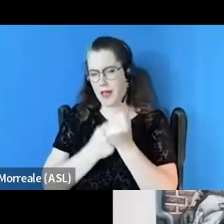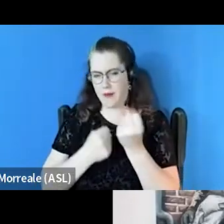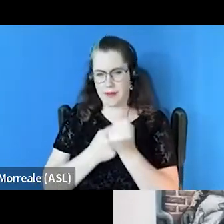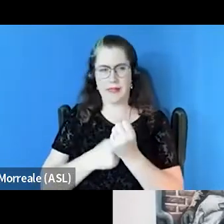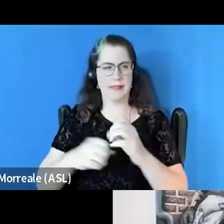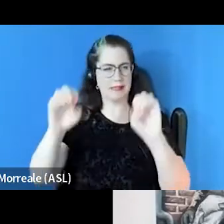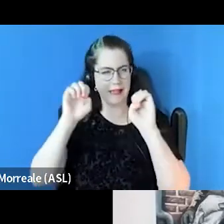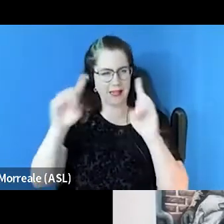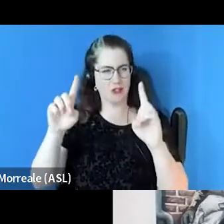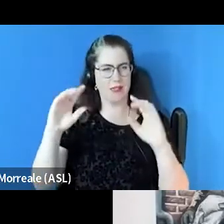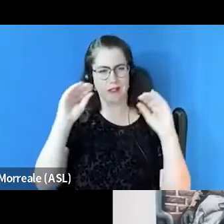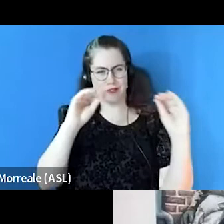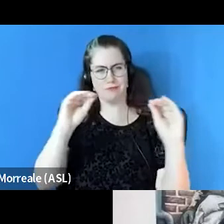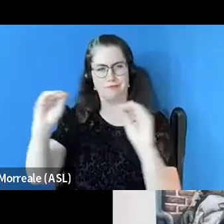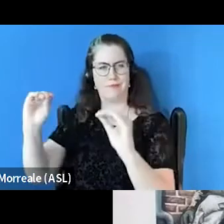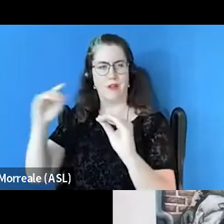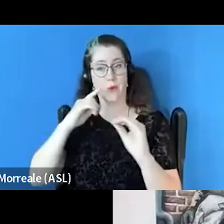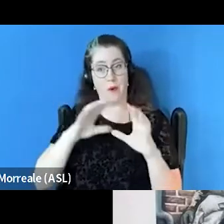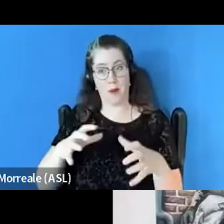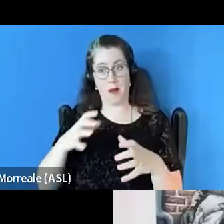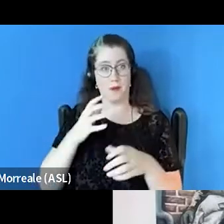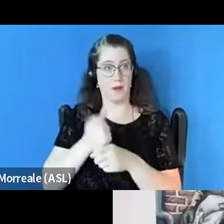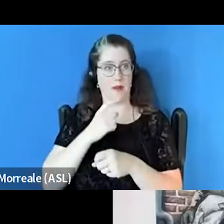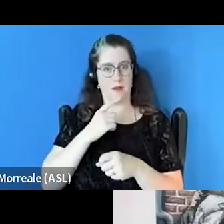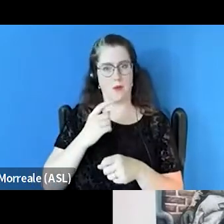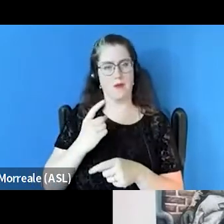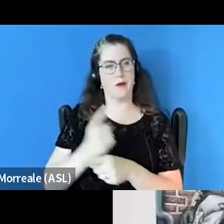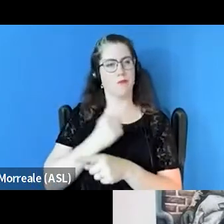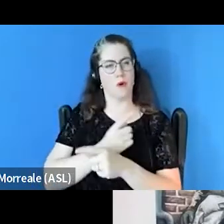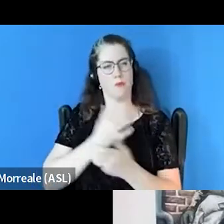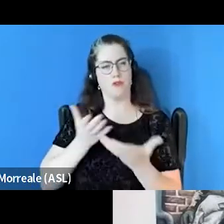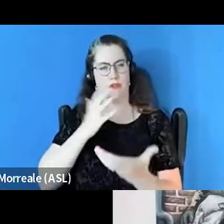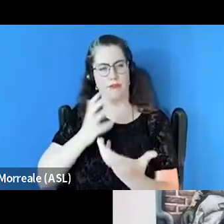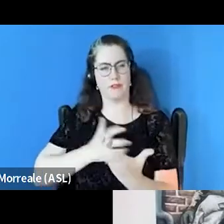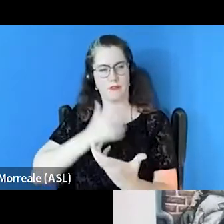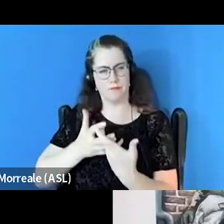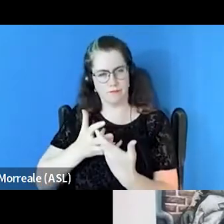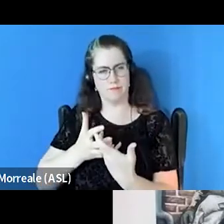with the population in terms of getting their appropriate services that they feel are needed